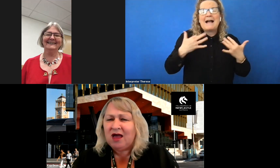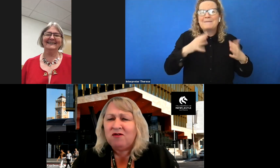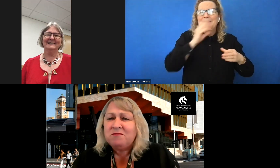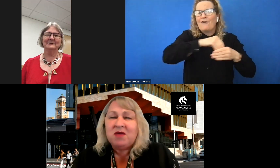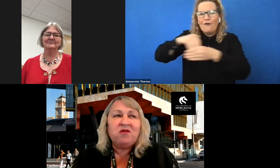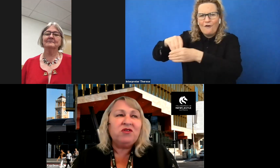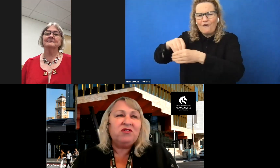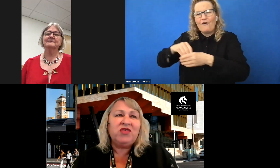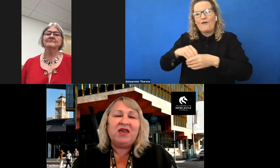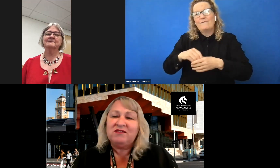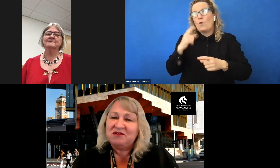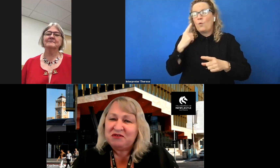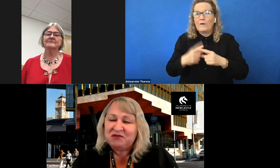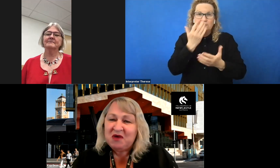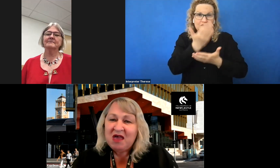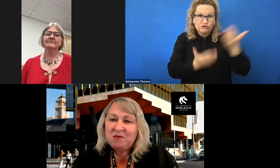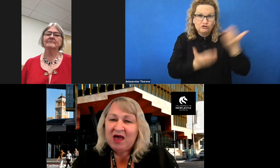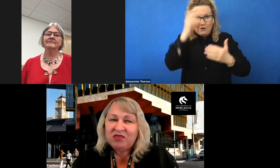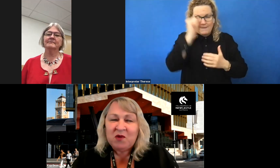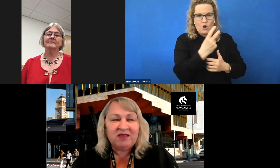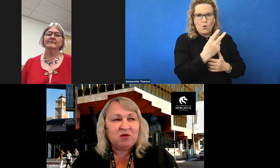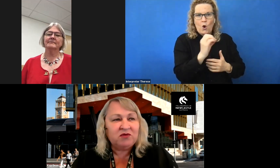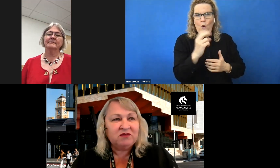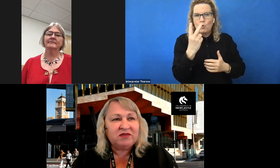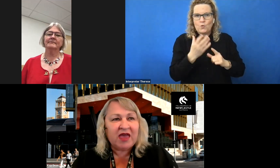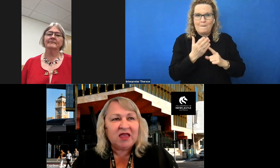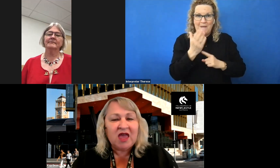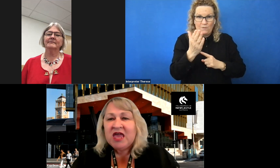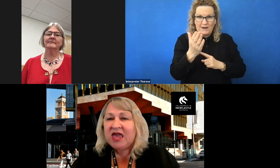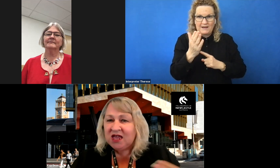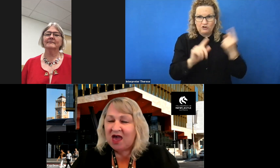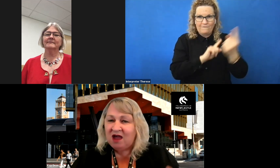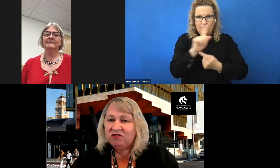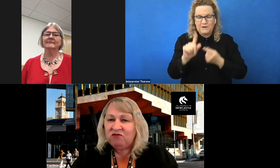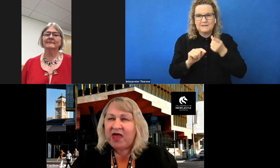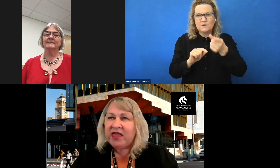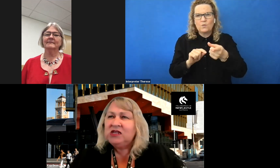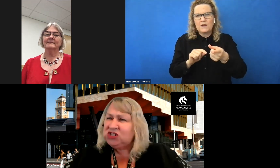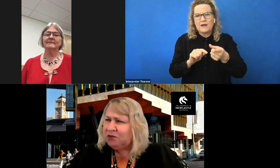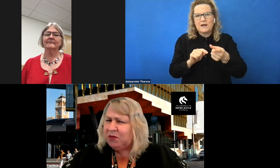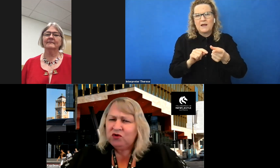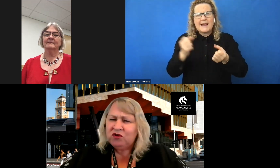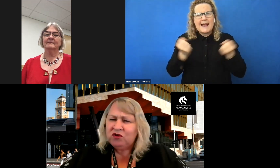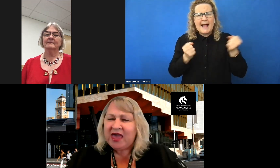I remember at the 2002 Pathways we were saying in a car in the rain, "Gee, it would be good if